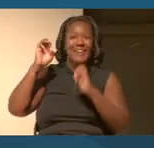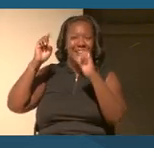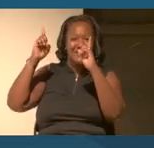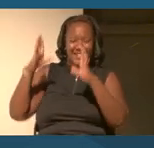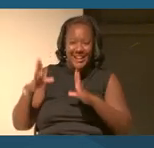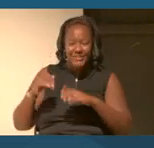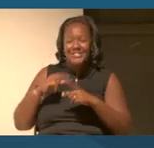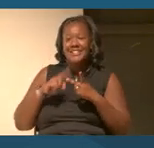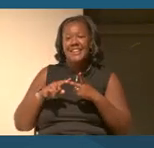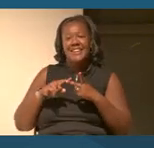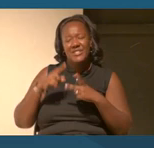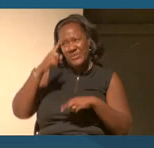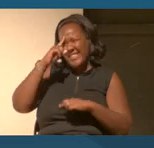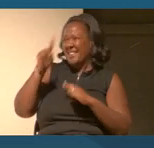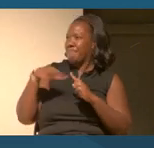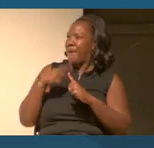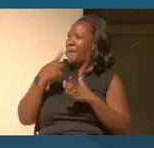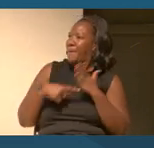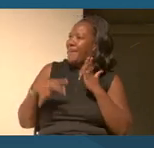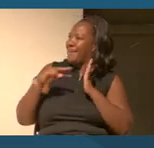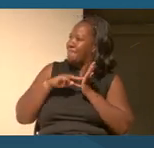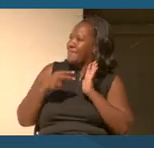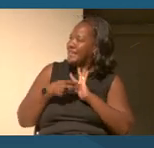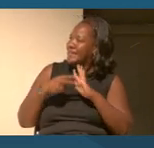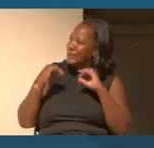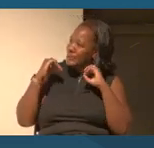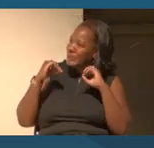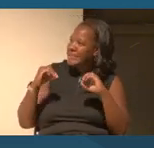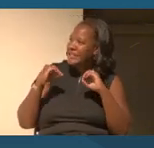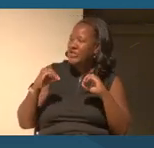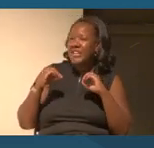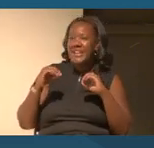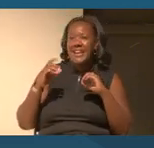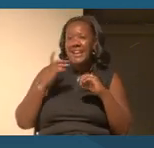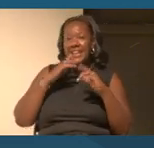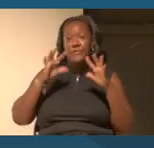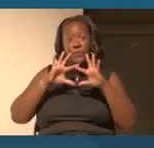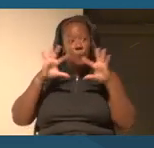it mean to teach in the perhaps the world's largest American history classroom.